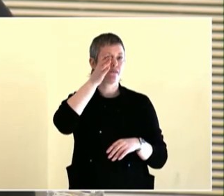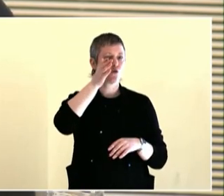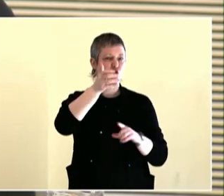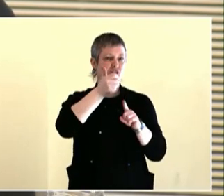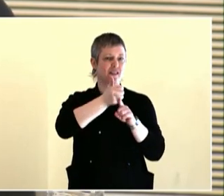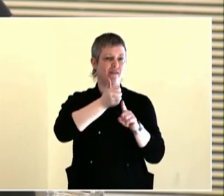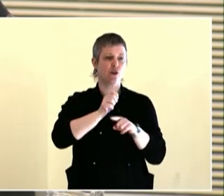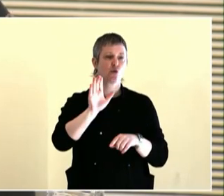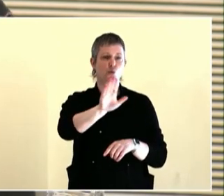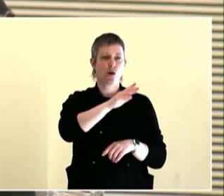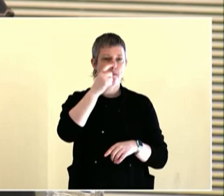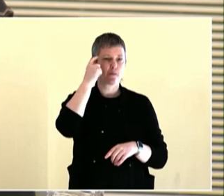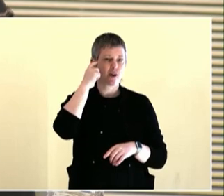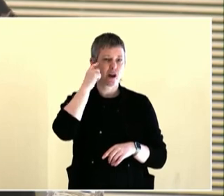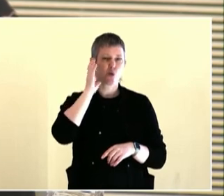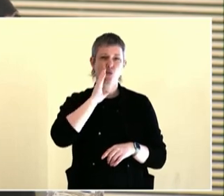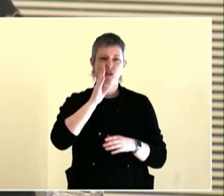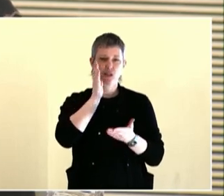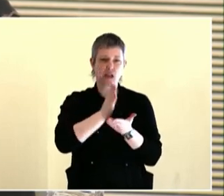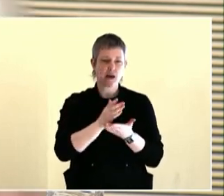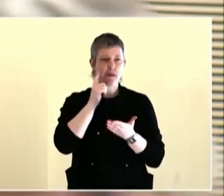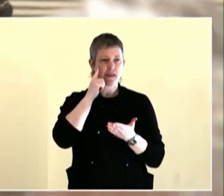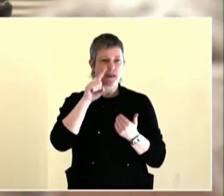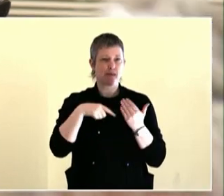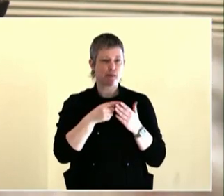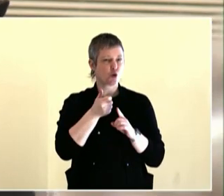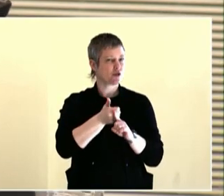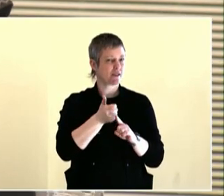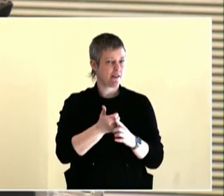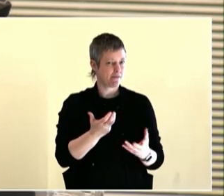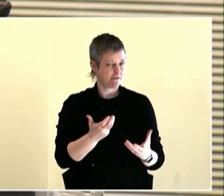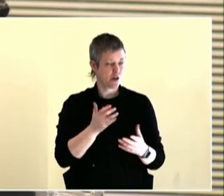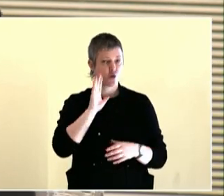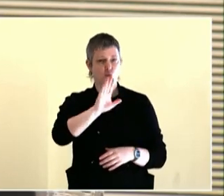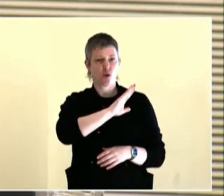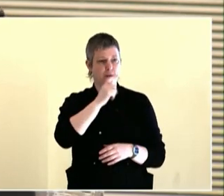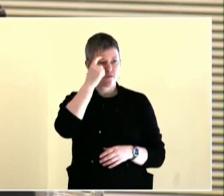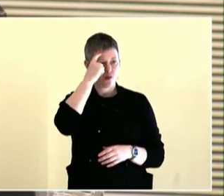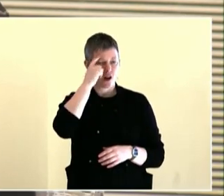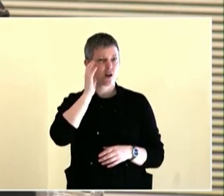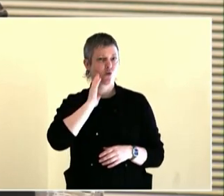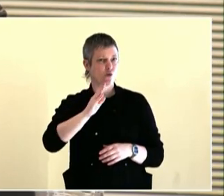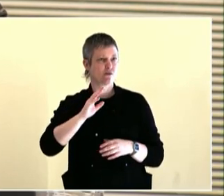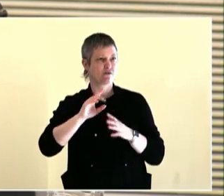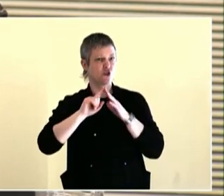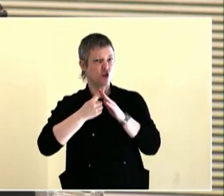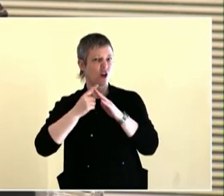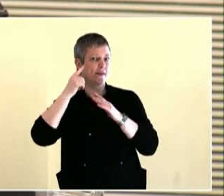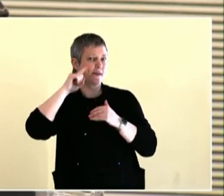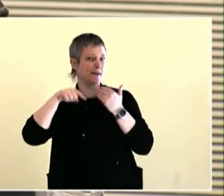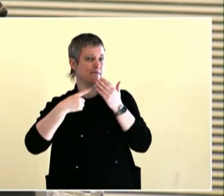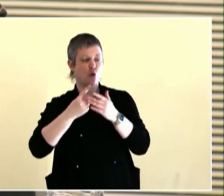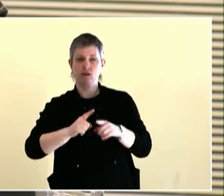in your life in the last 10 years. Think ten years ago.